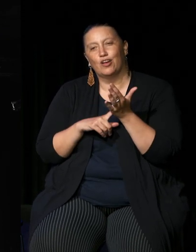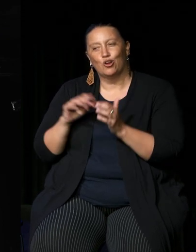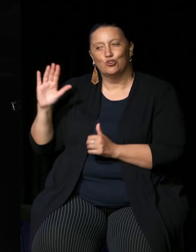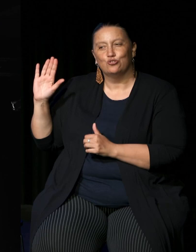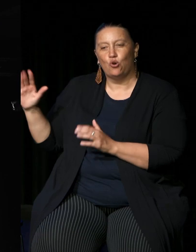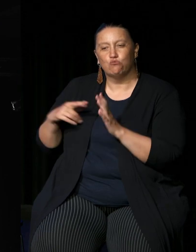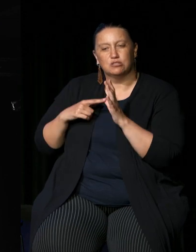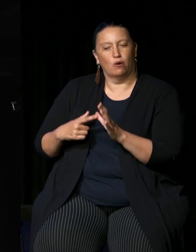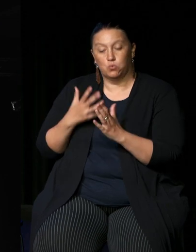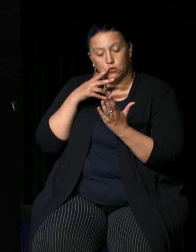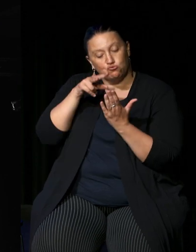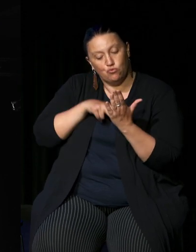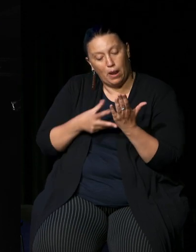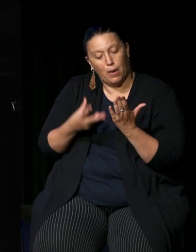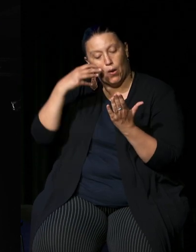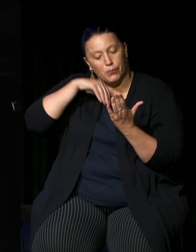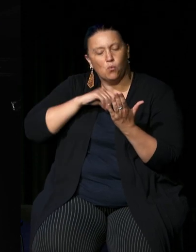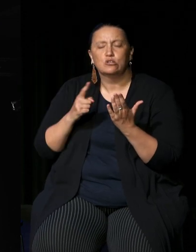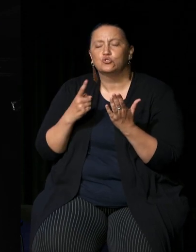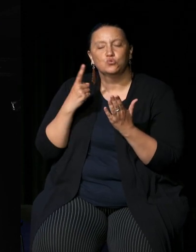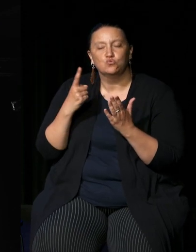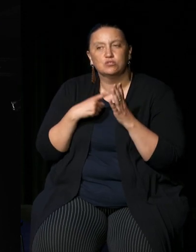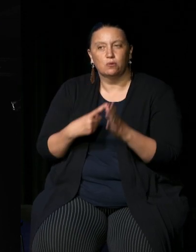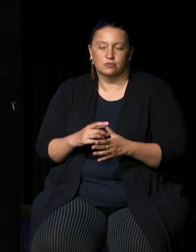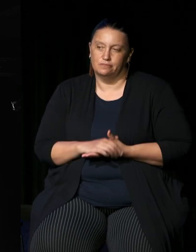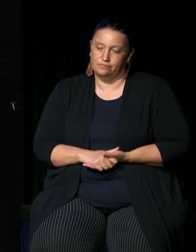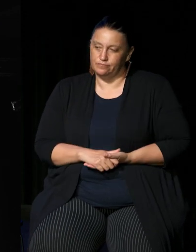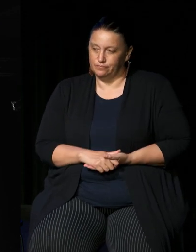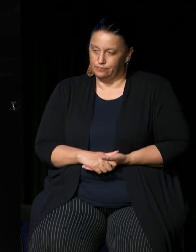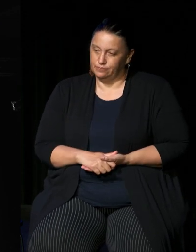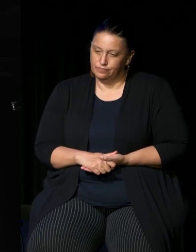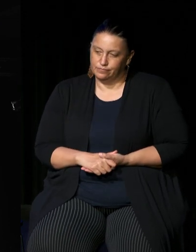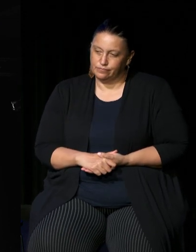you first read those words or first heard those words what was your response to it